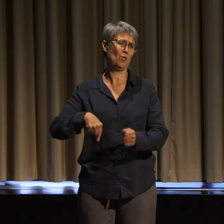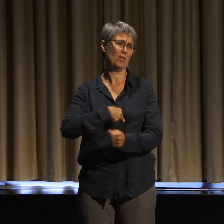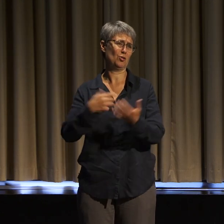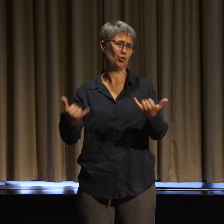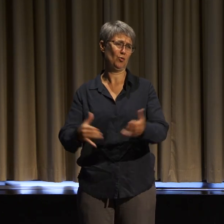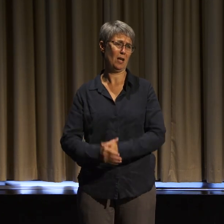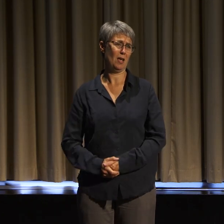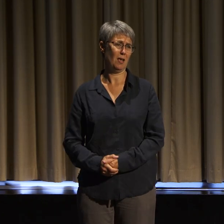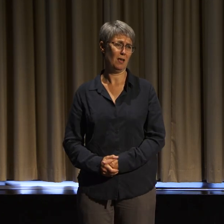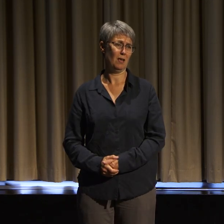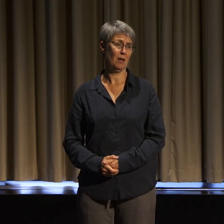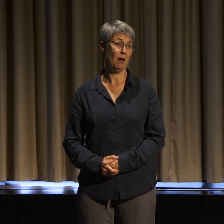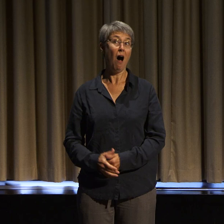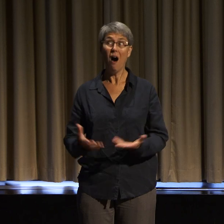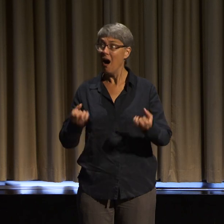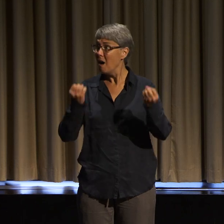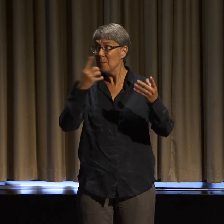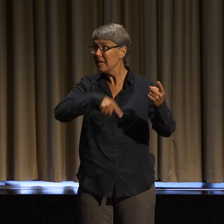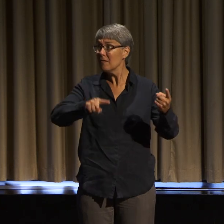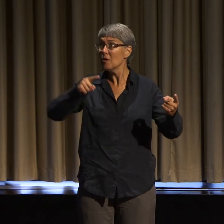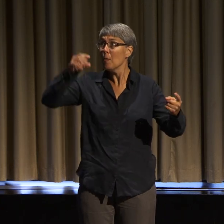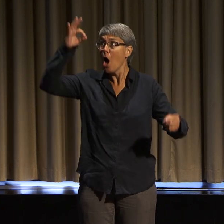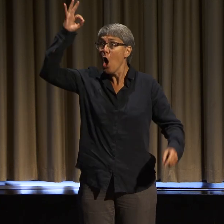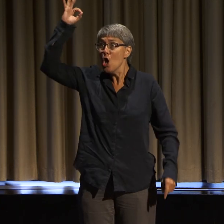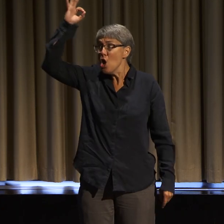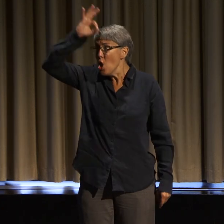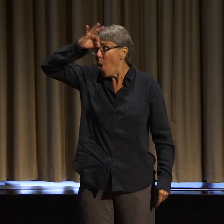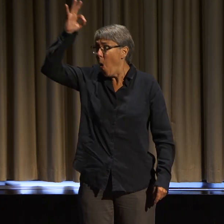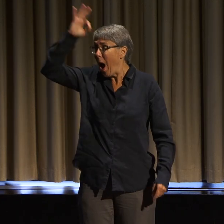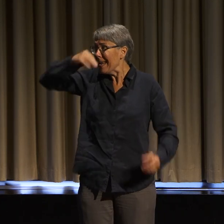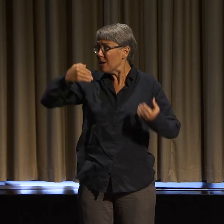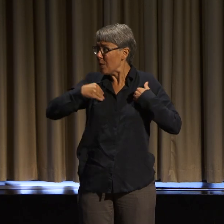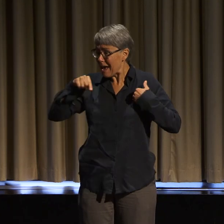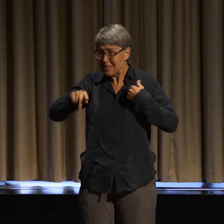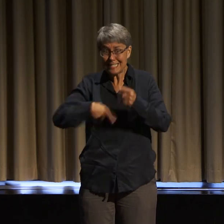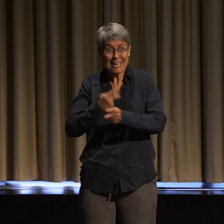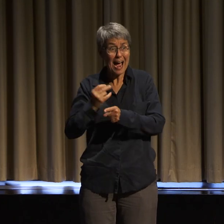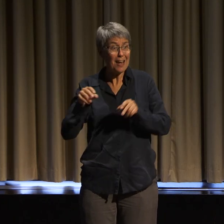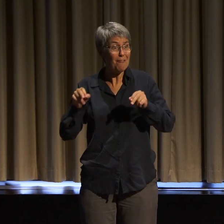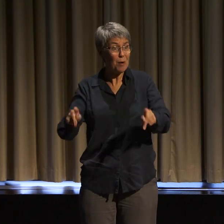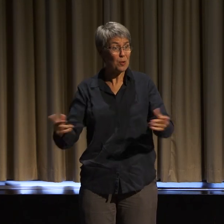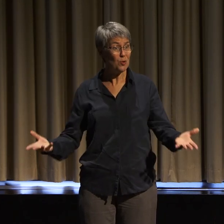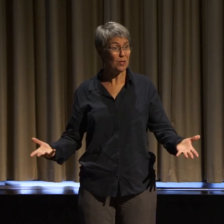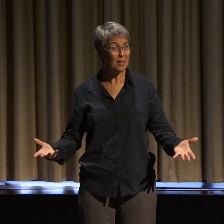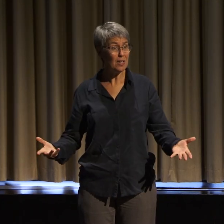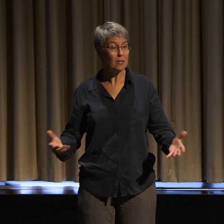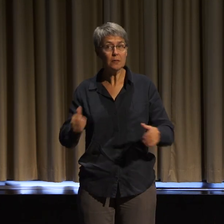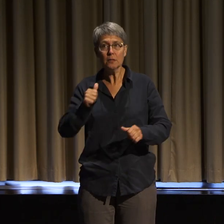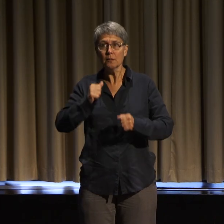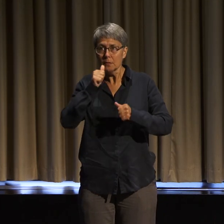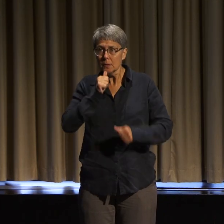know that these kinds of spaces exist, who are surviving isolated in their families or in their communities